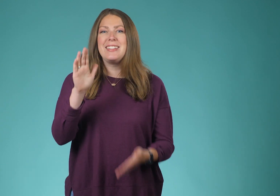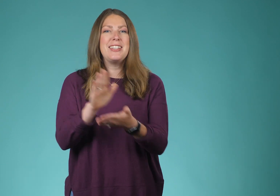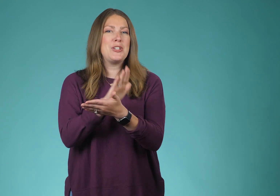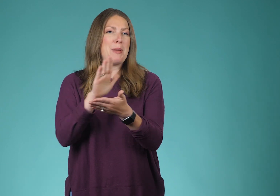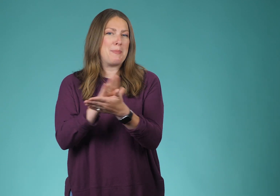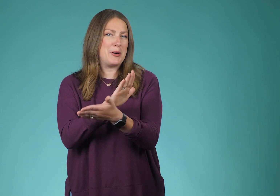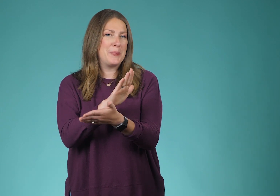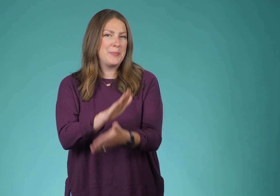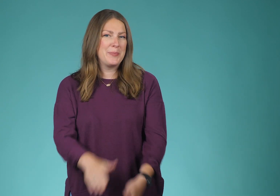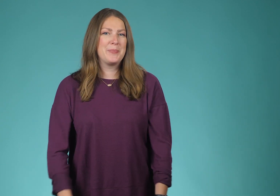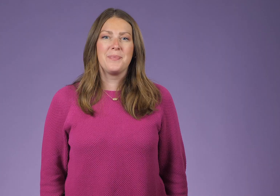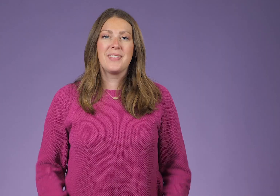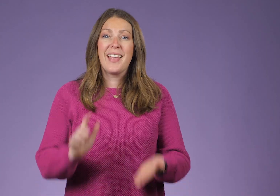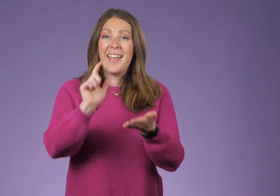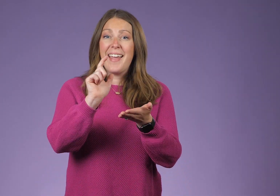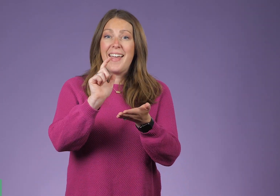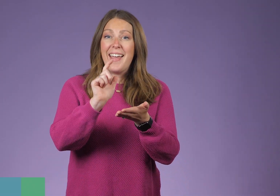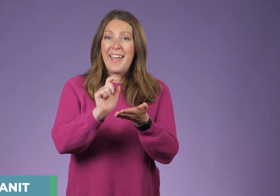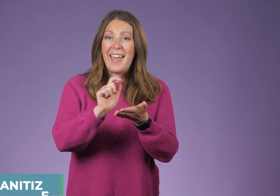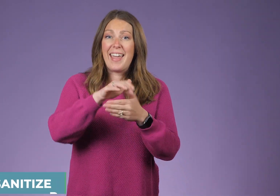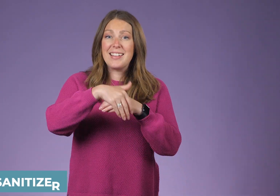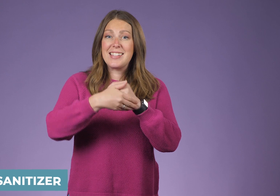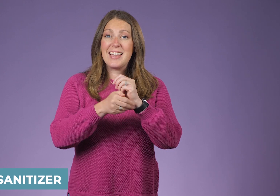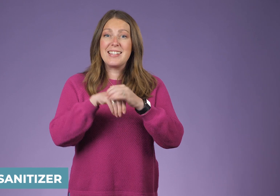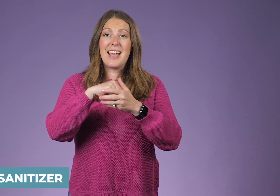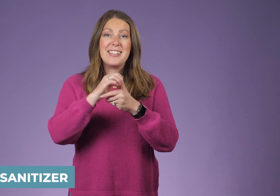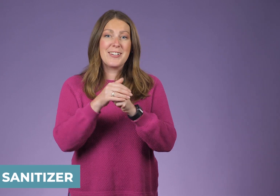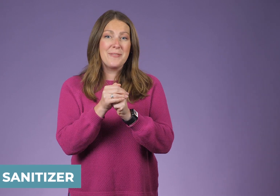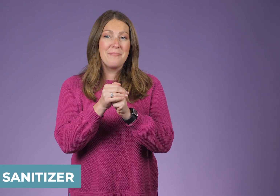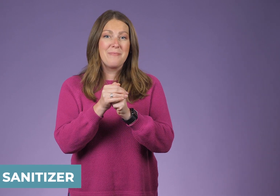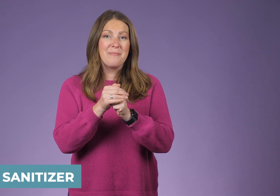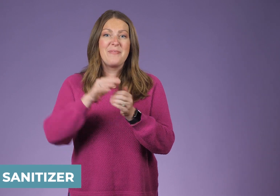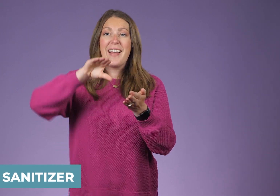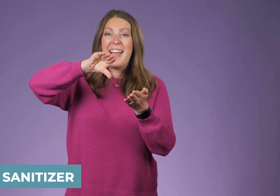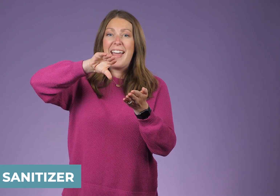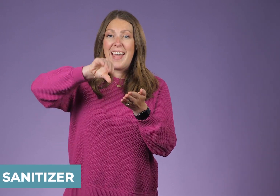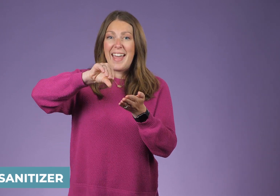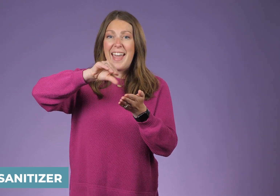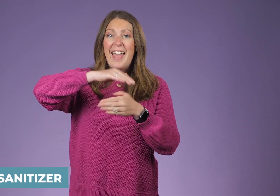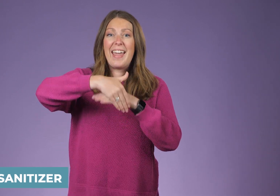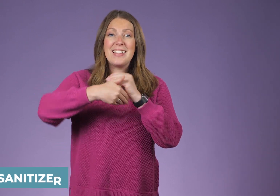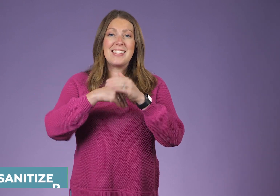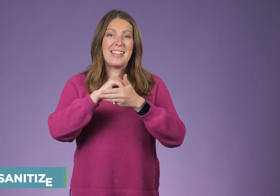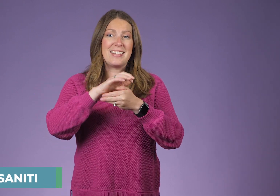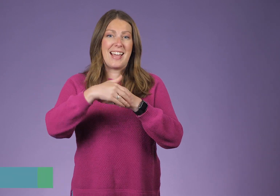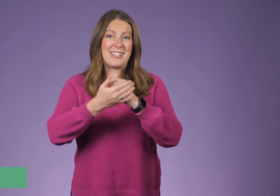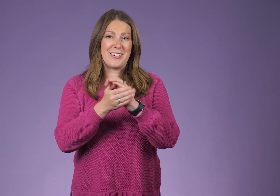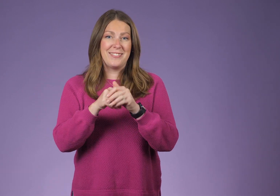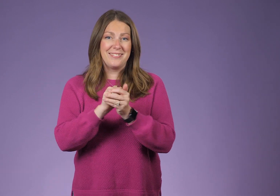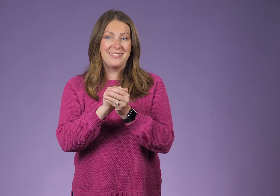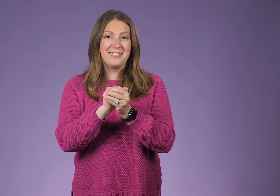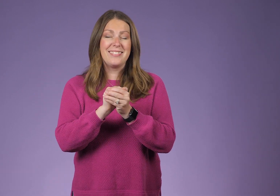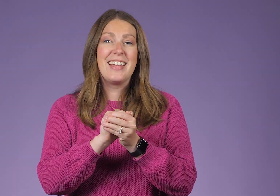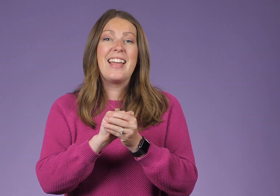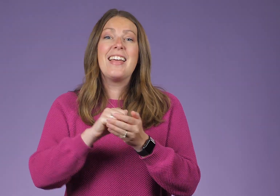Tissue paper. Hand sanitizer.